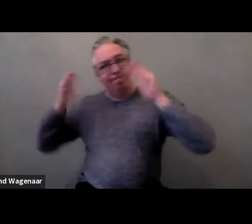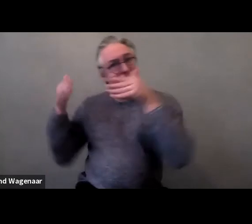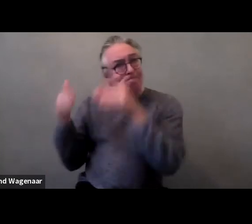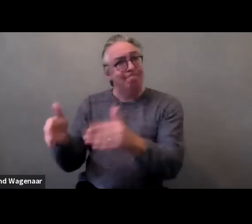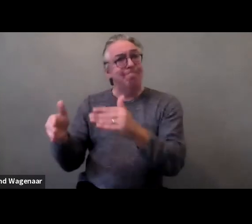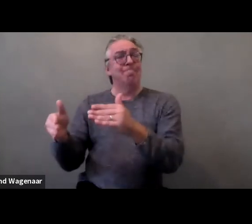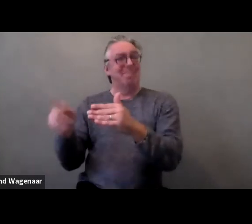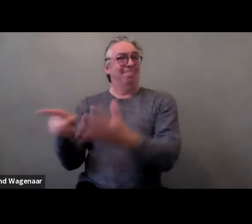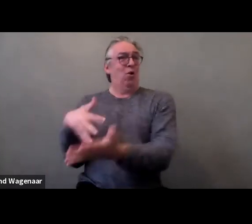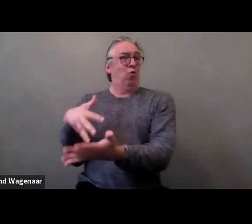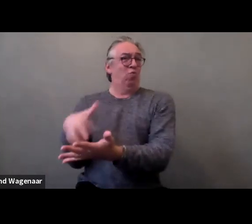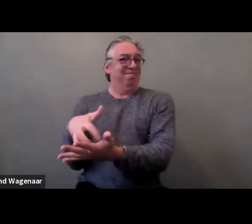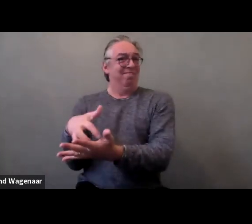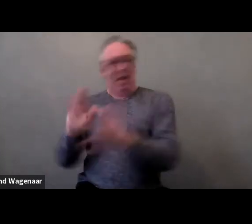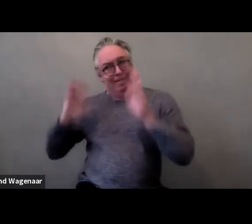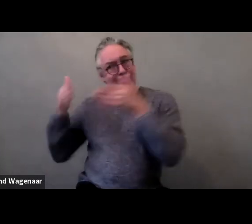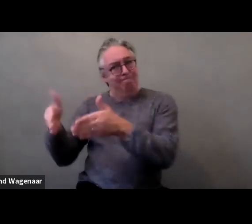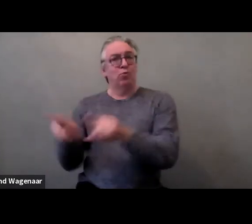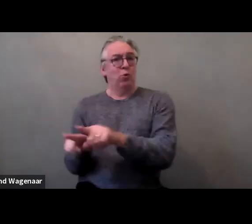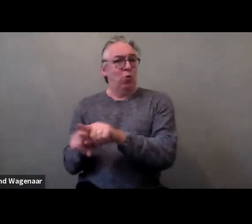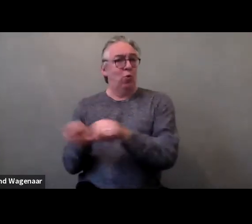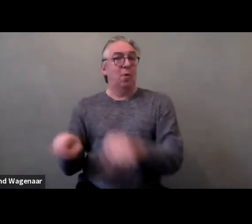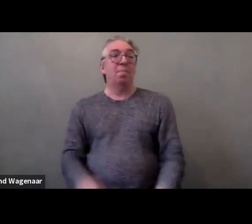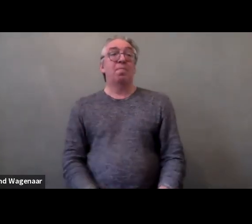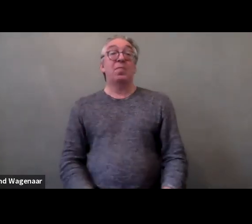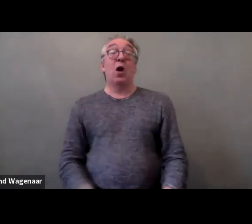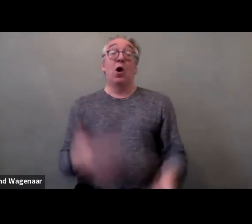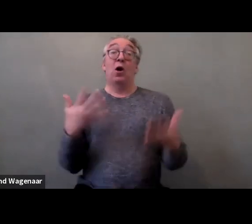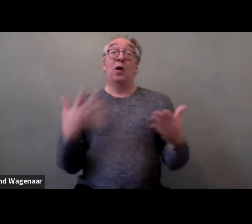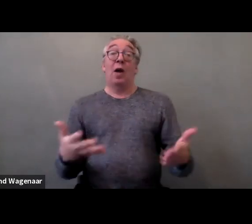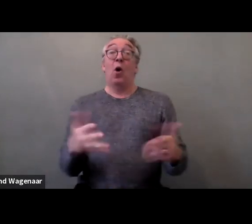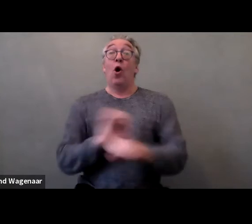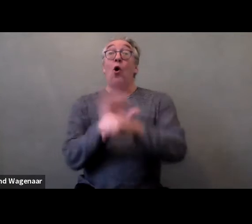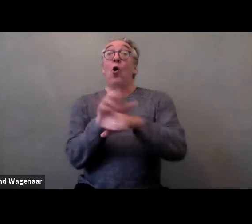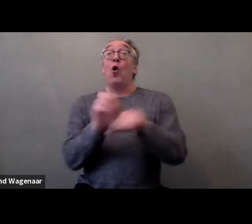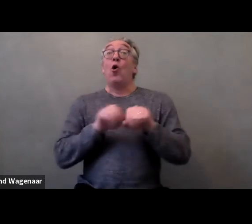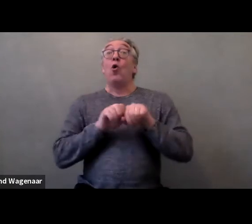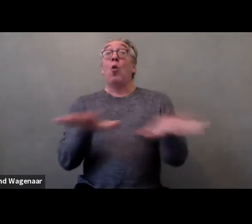Now, there was a big impact of COVID-19 and lockdowns on domestic violence.